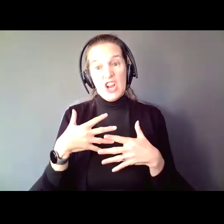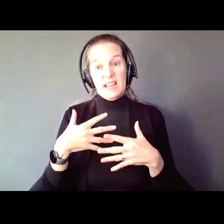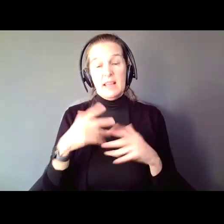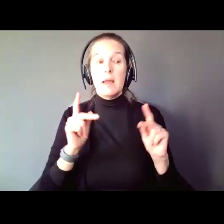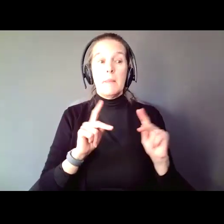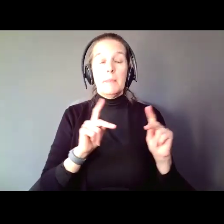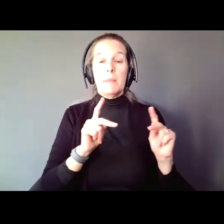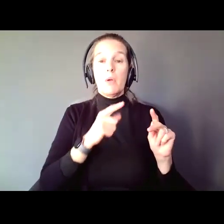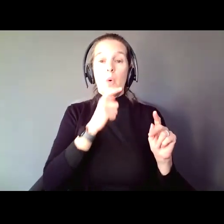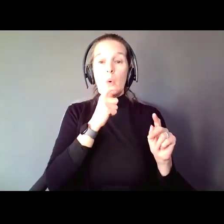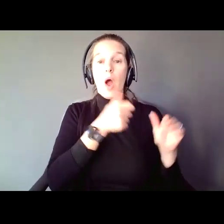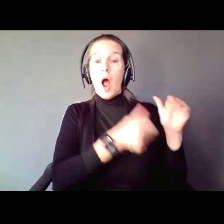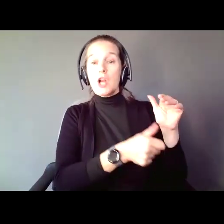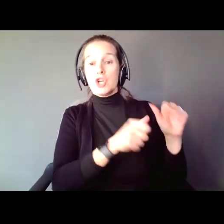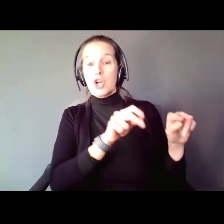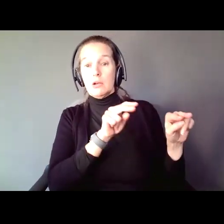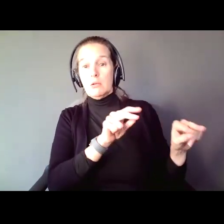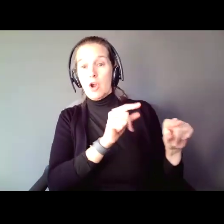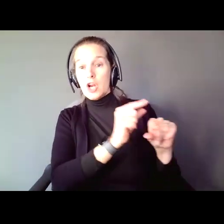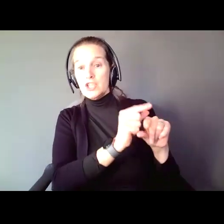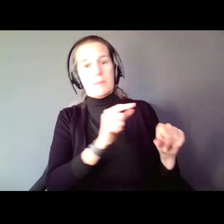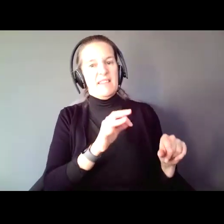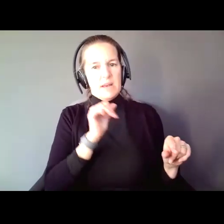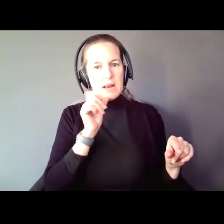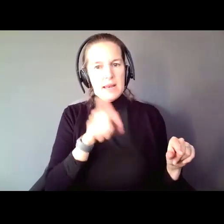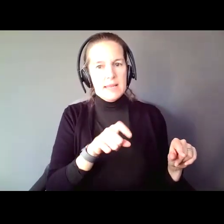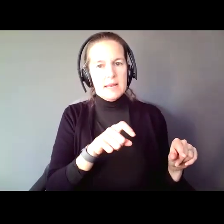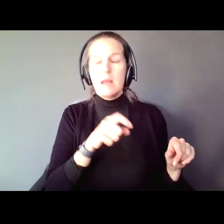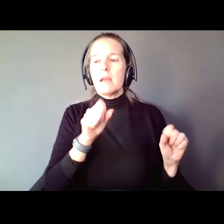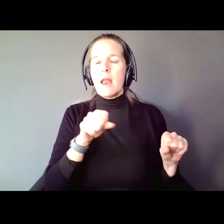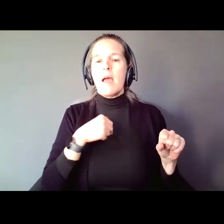particularly under guardianships they don't need, can have a significant and negative impact